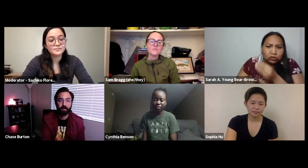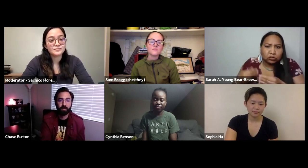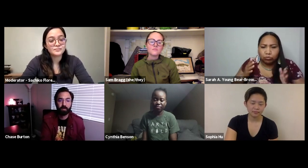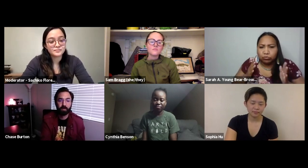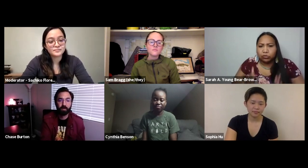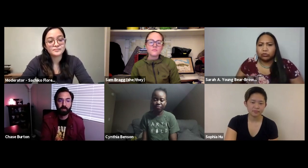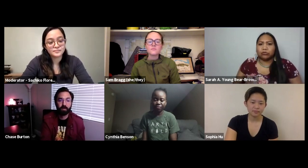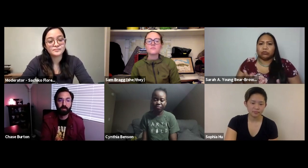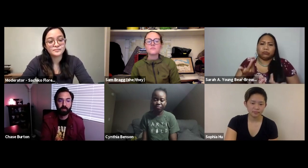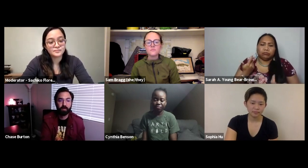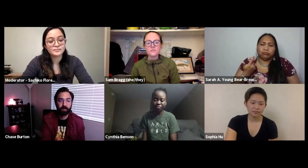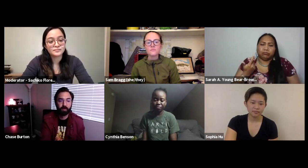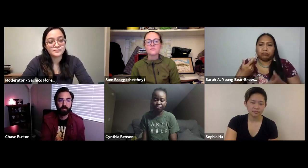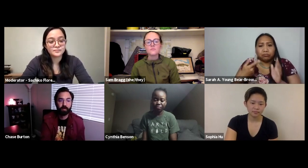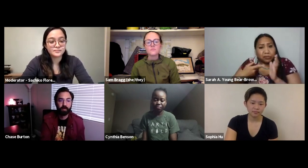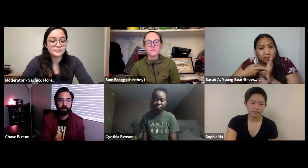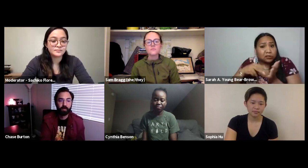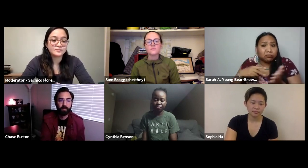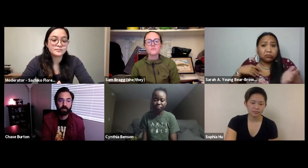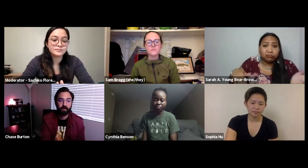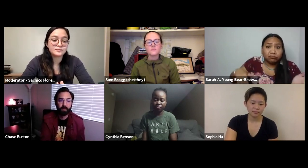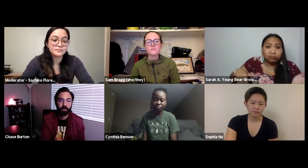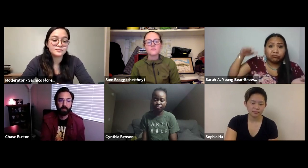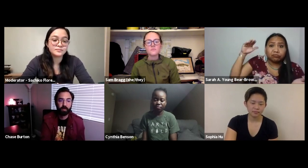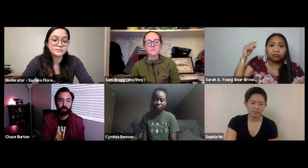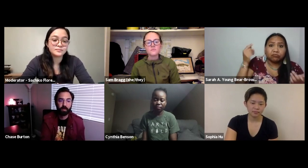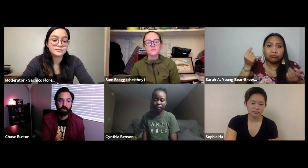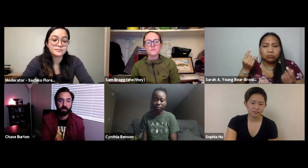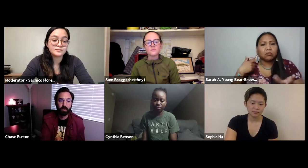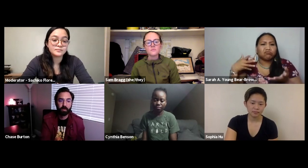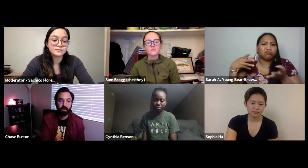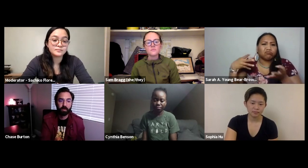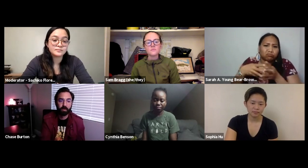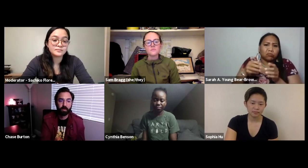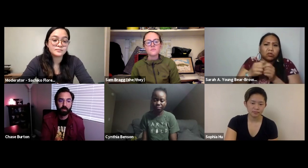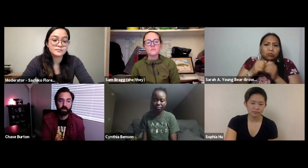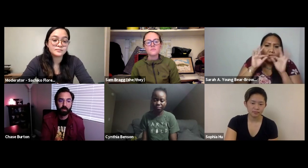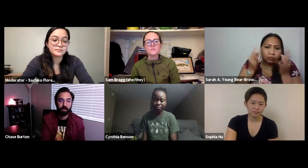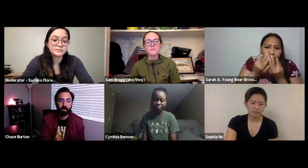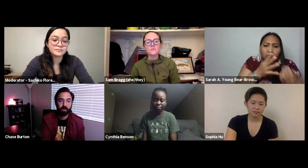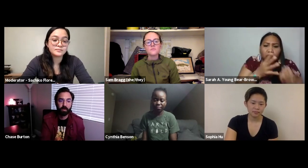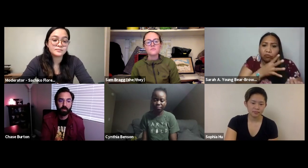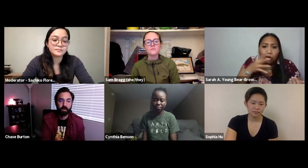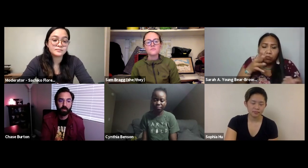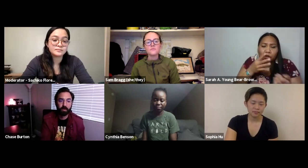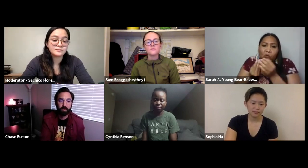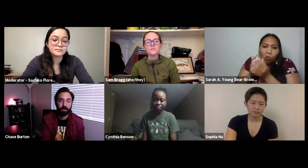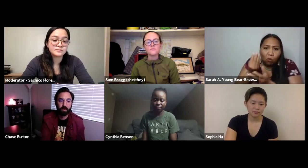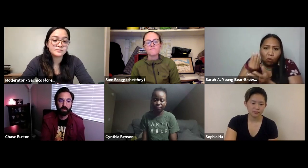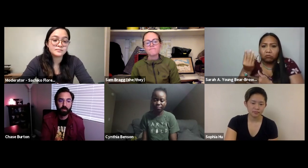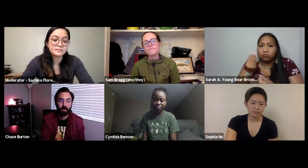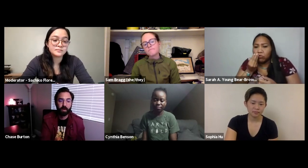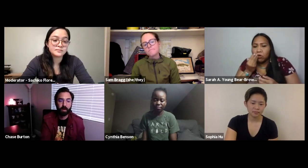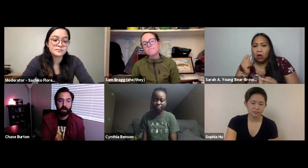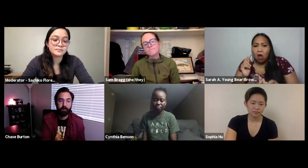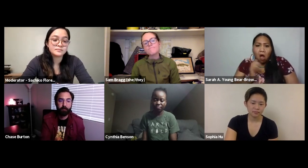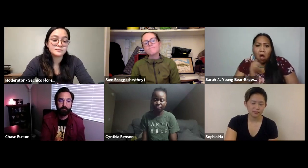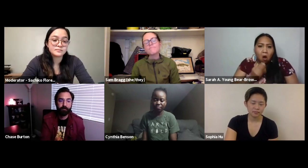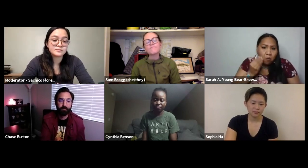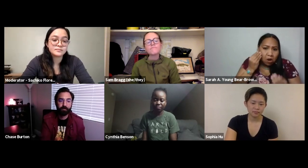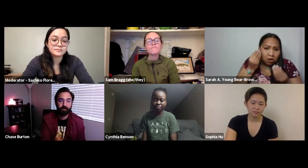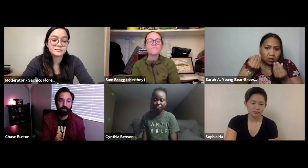tribe, the elders traditions that have been passed on to me, and family values. We grow